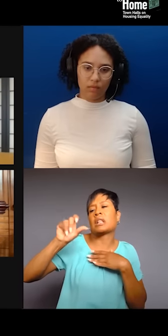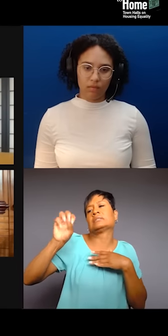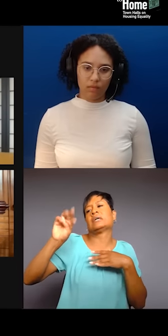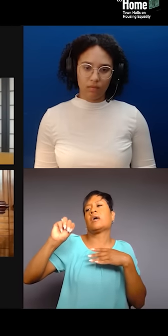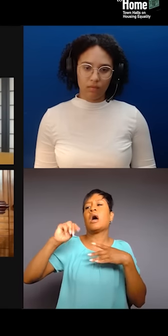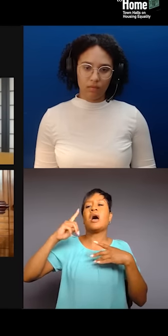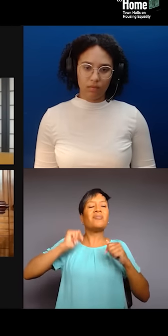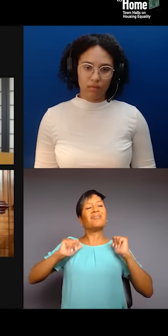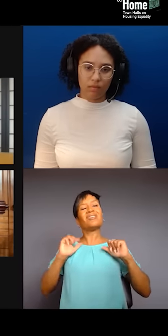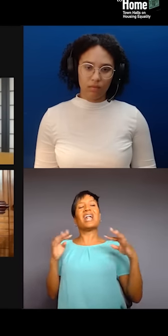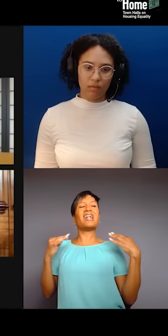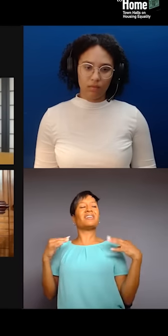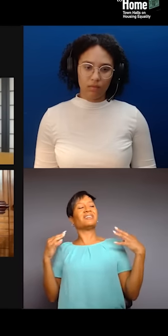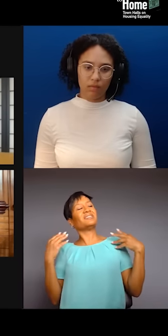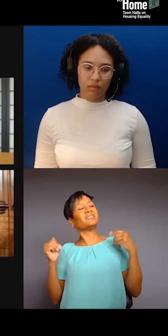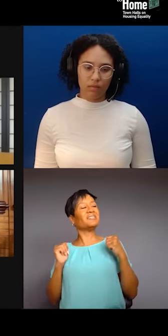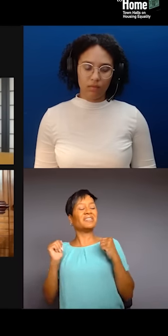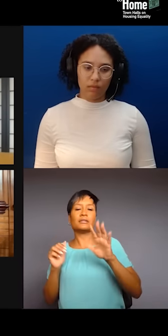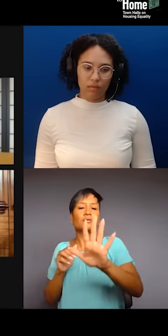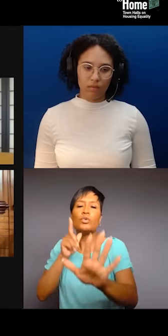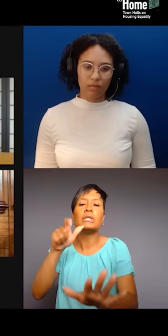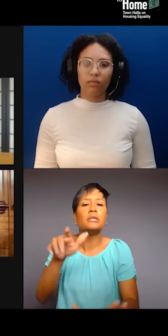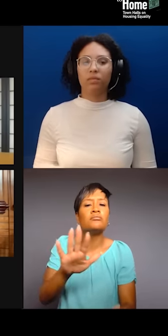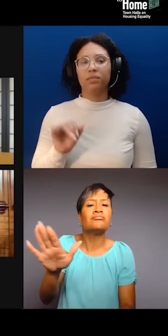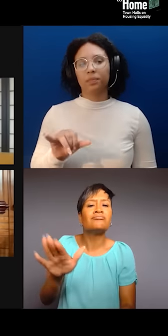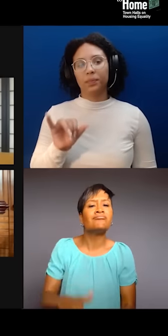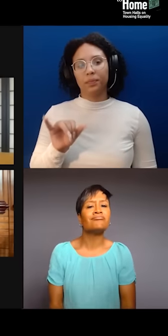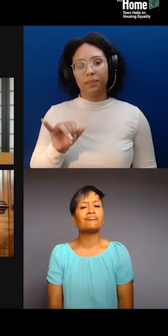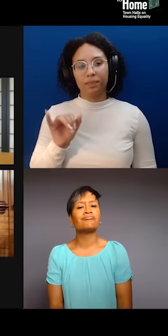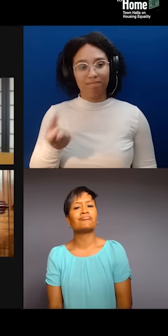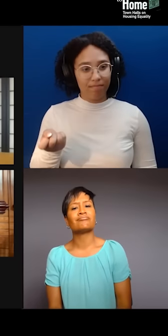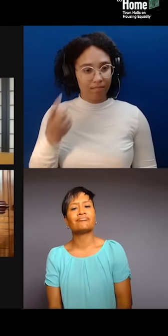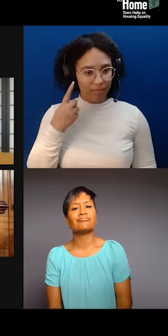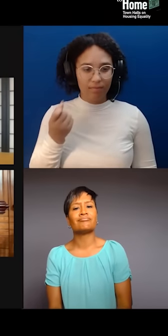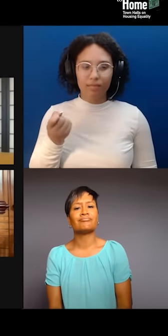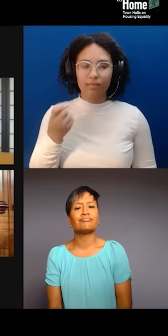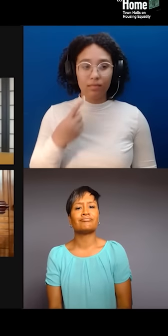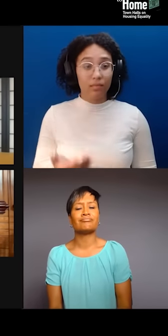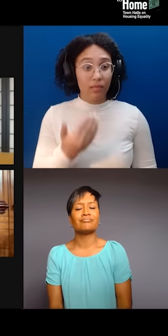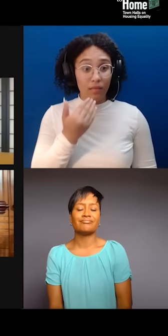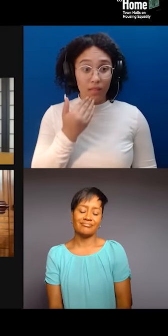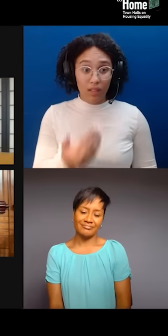Got it. Got it. Thank you. Thank you so much. Okay, let's jump into these questions. I'm gonna call on one person to respond